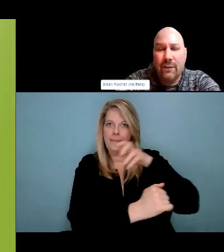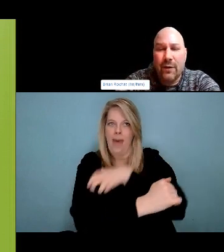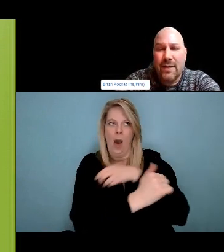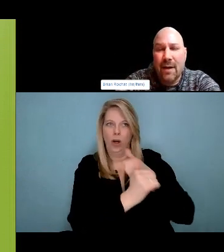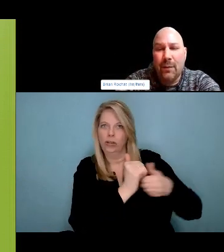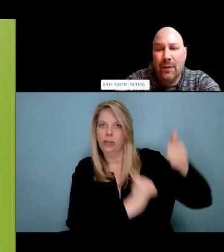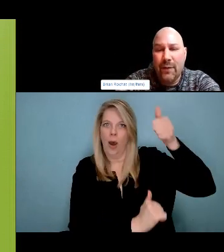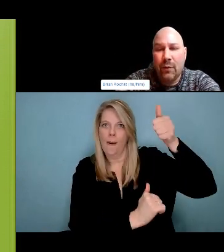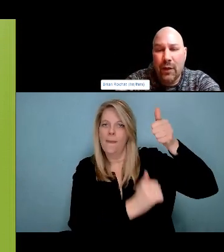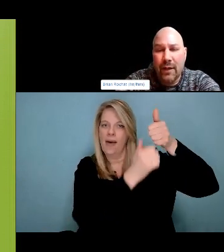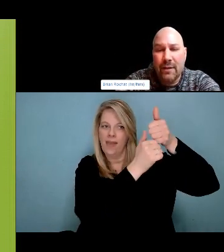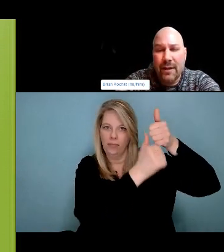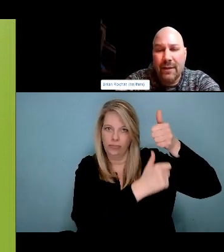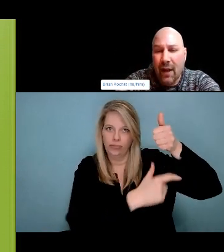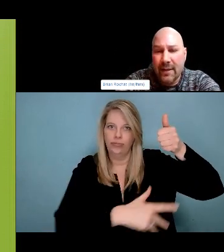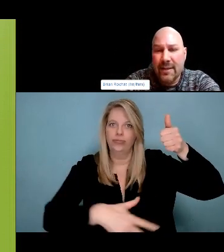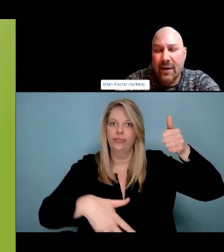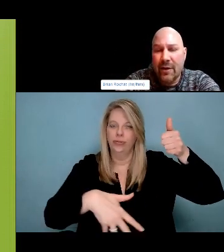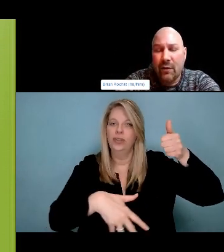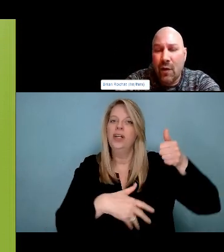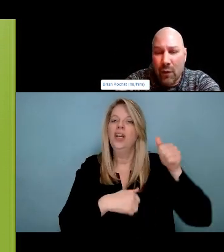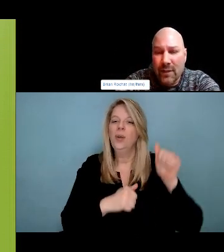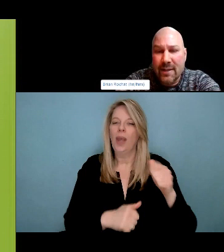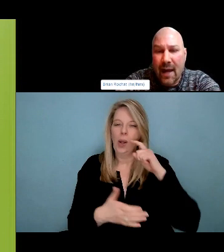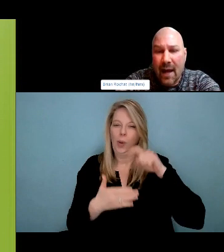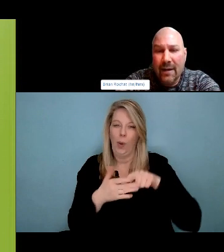roots. It bothered me that I had white skin. I don't